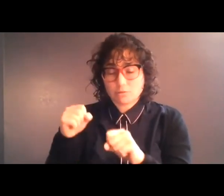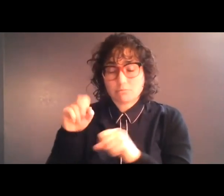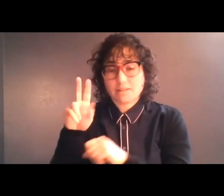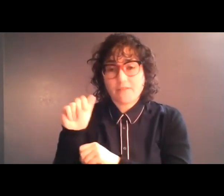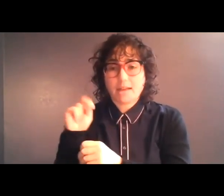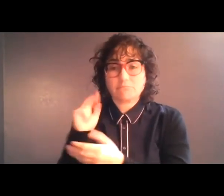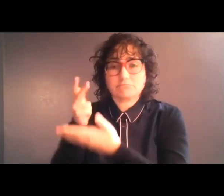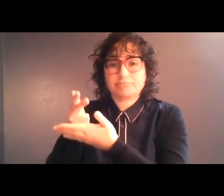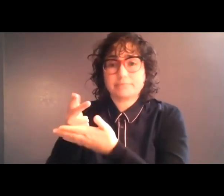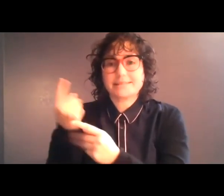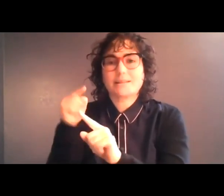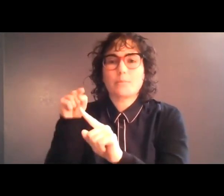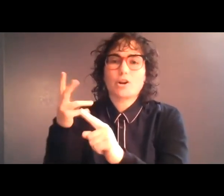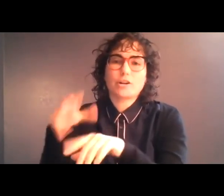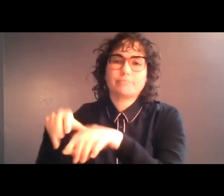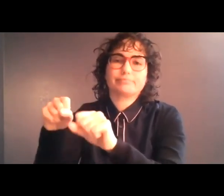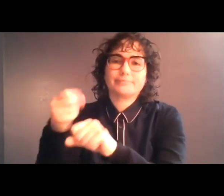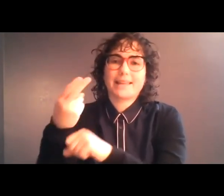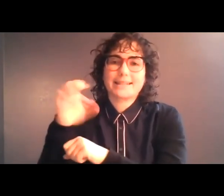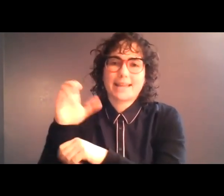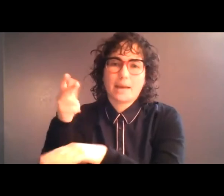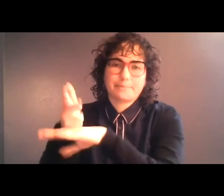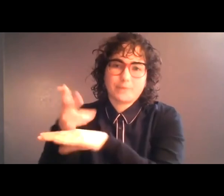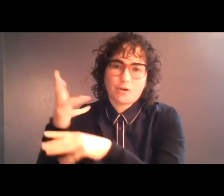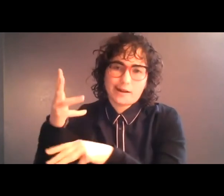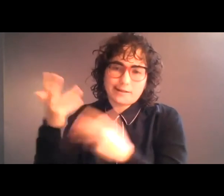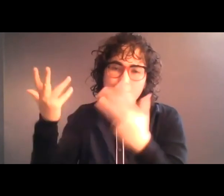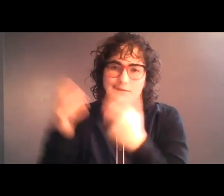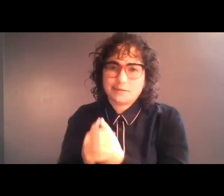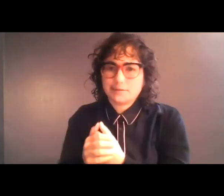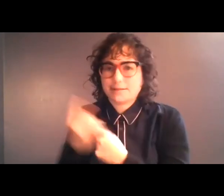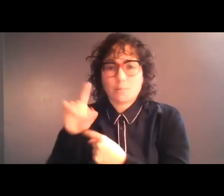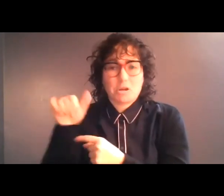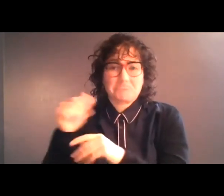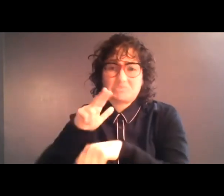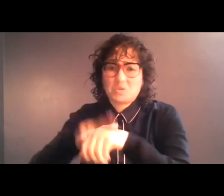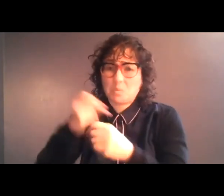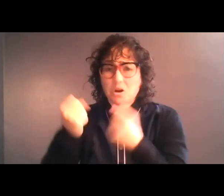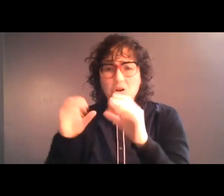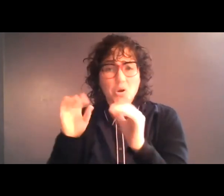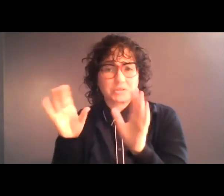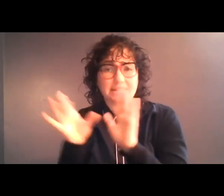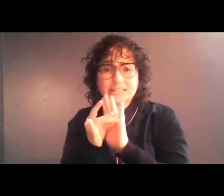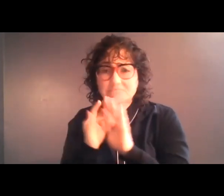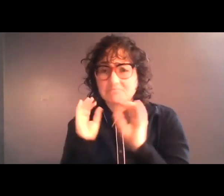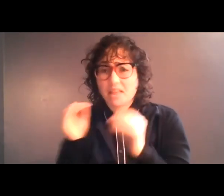the handicap space, just pulled in there, a regular car with no sticker. So it's not